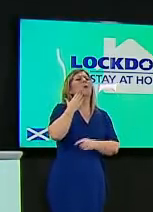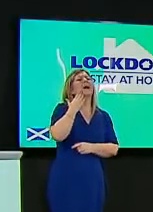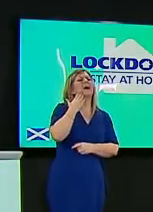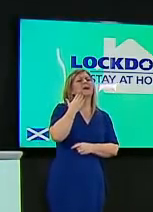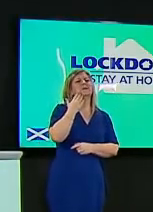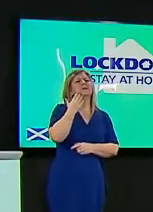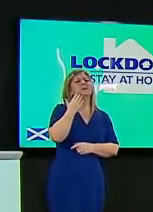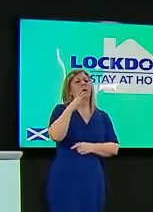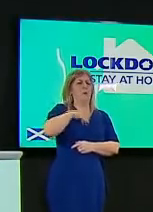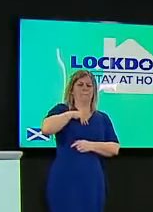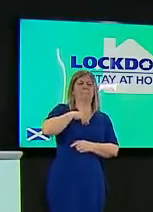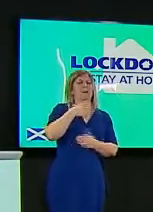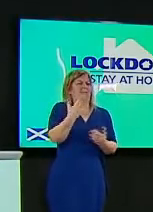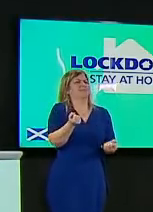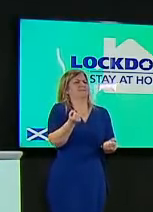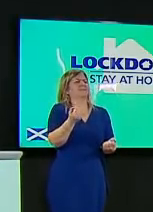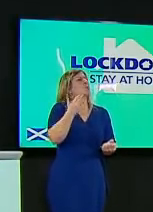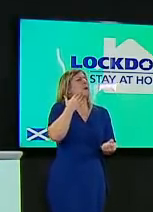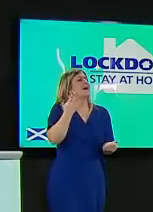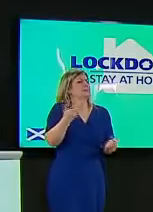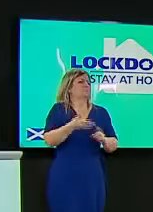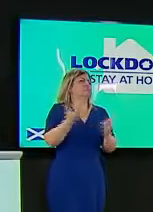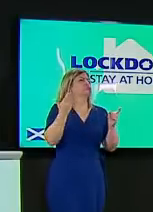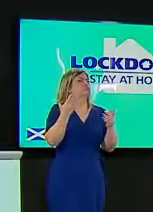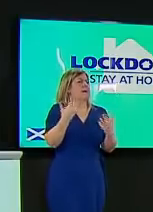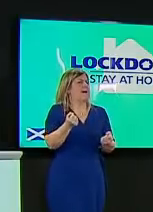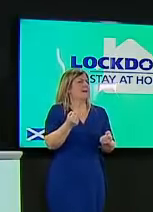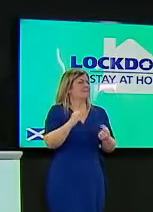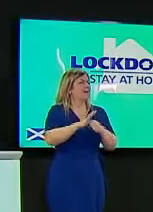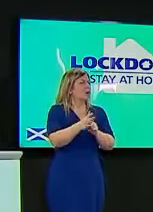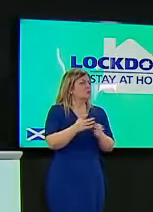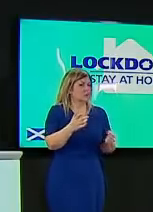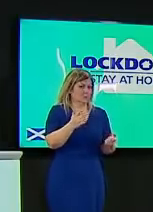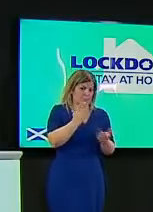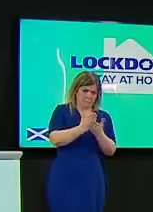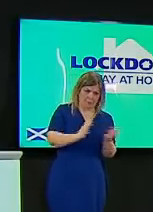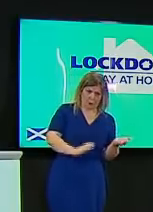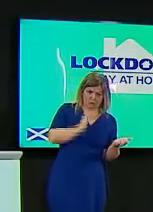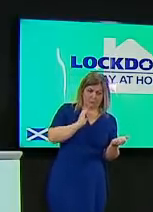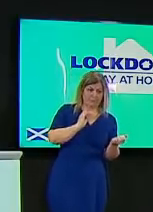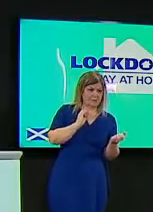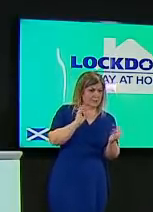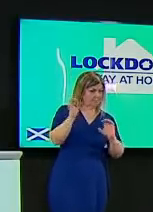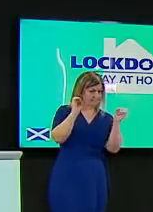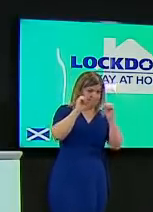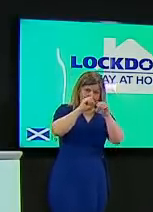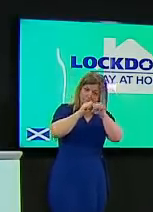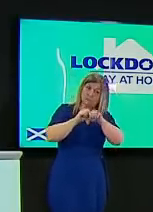and how confident are authorities that this hasn't spread any further within the local